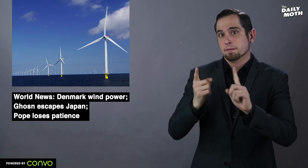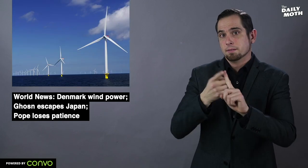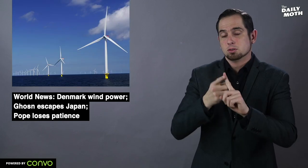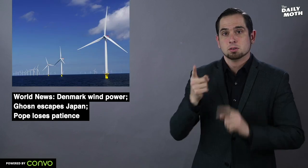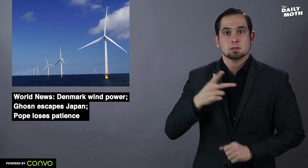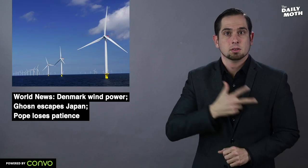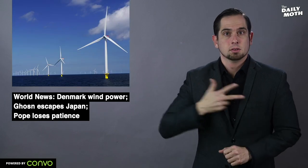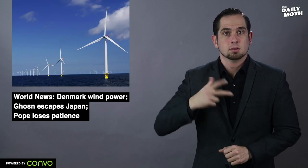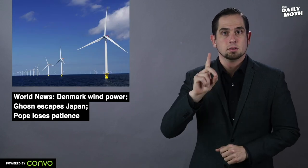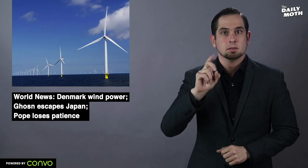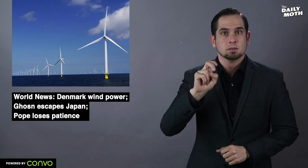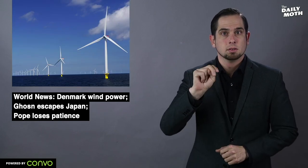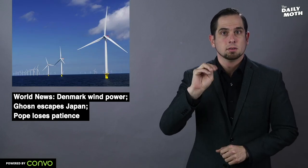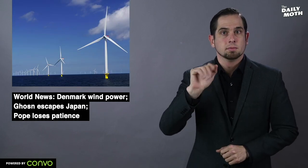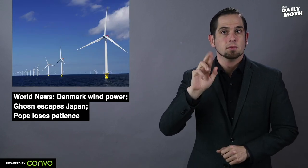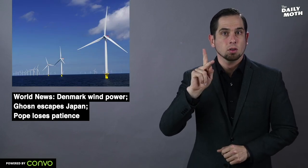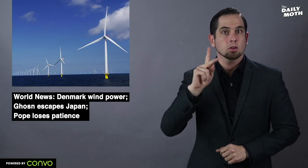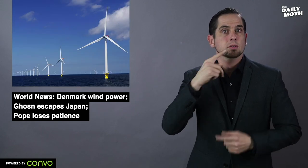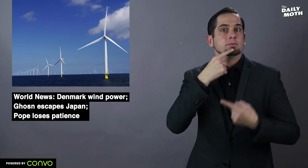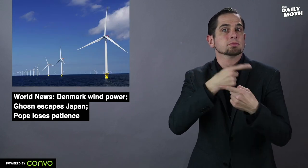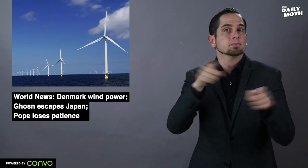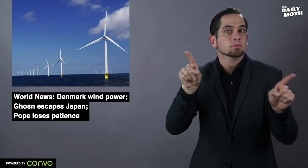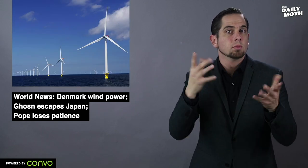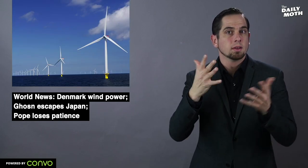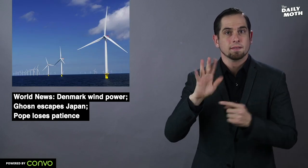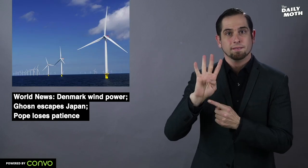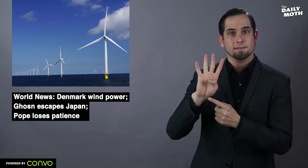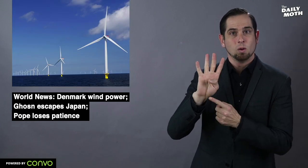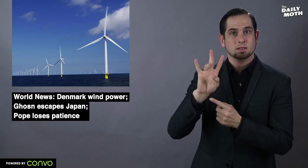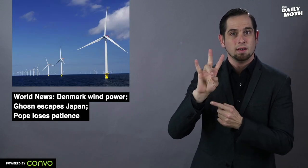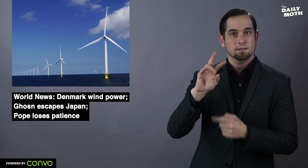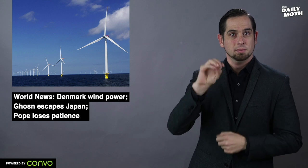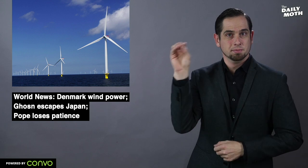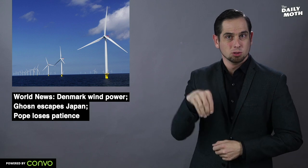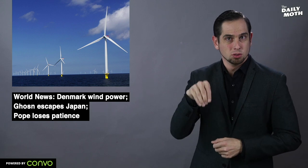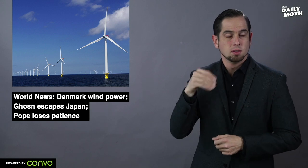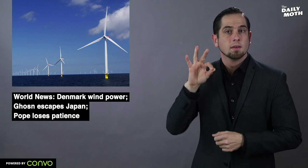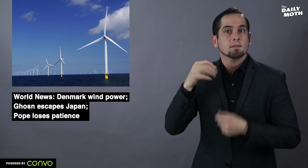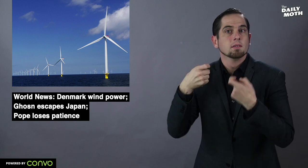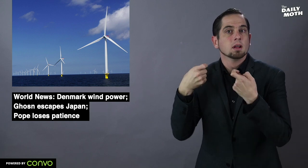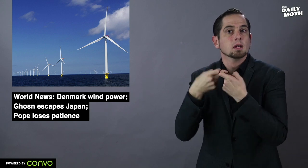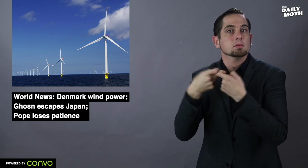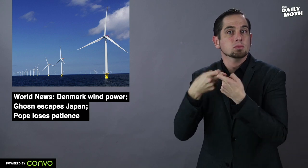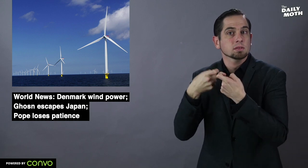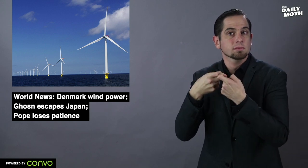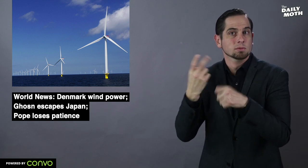The first - Denmark announced that 47% of the electricity